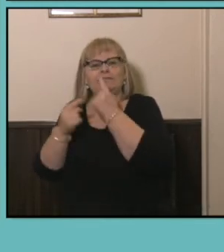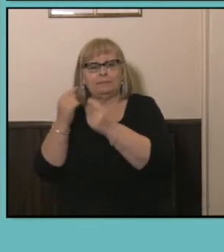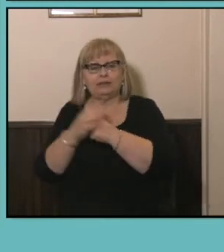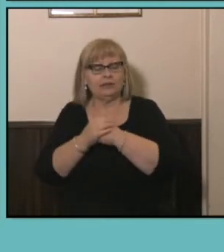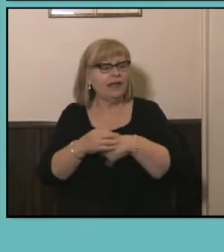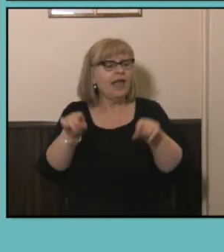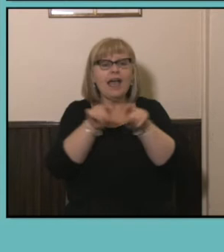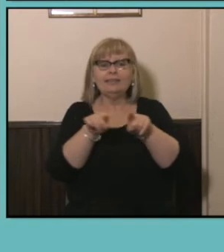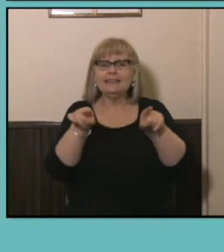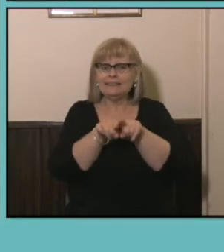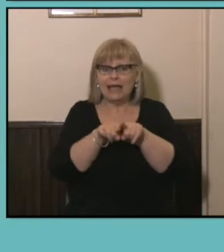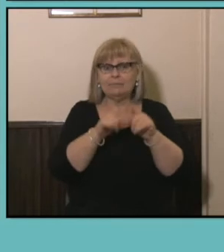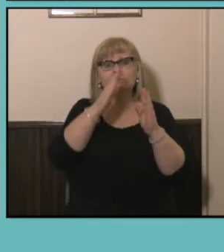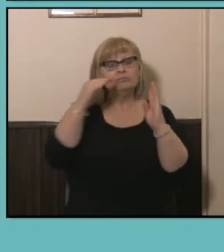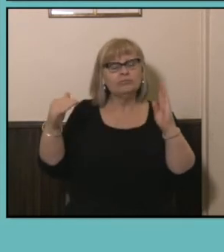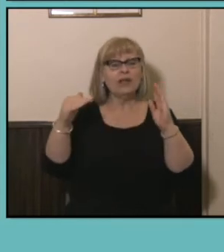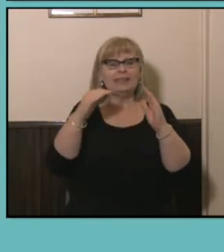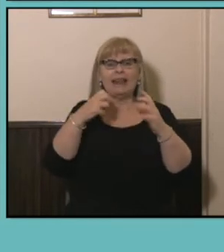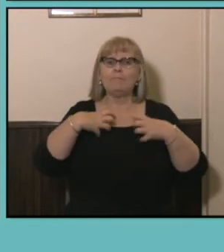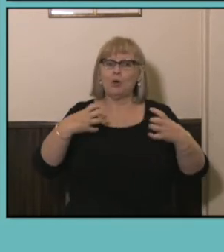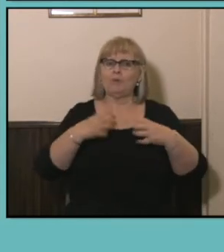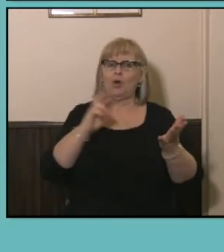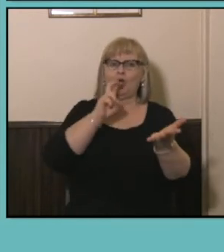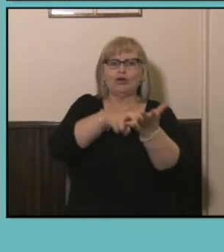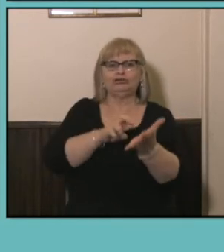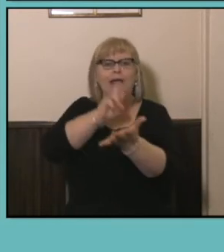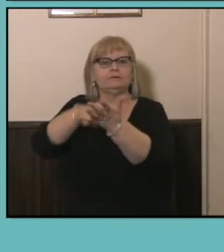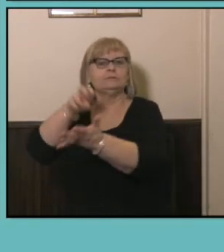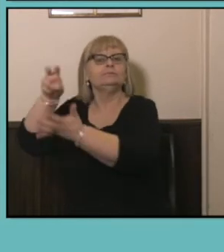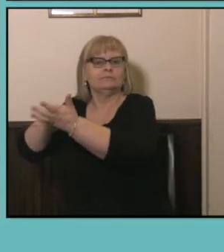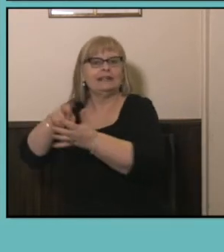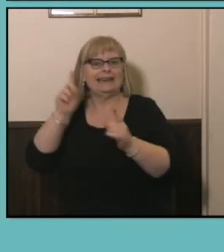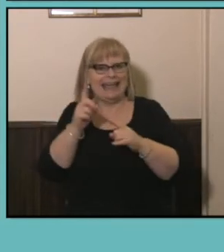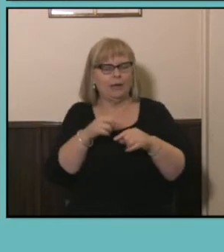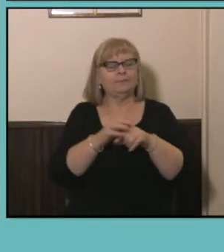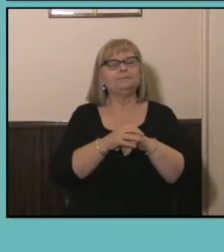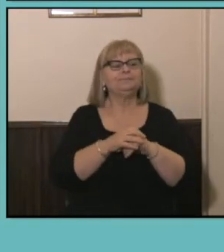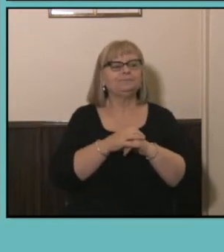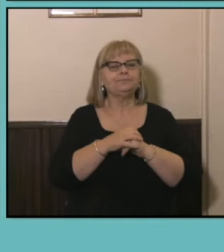are contracting like Manufacturing. So how different are